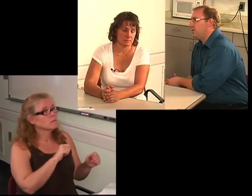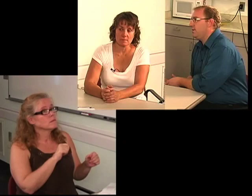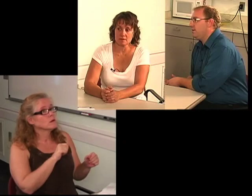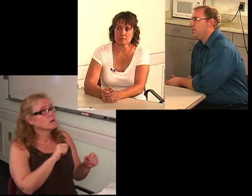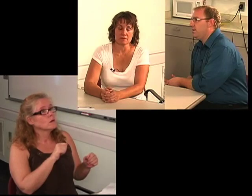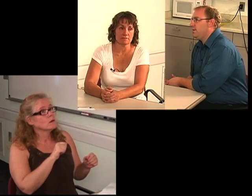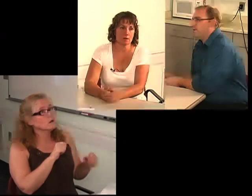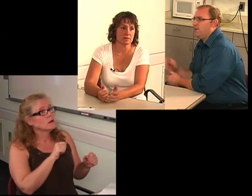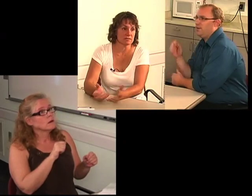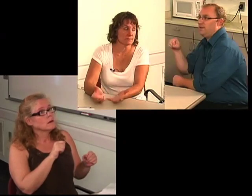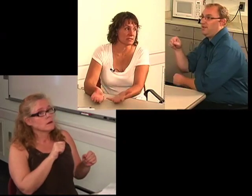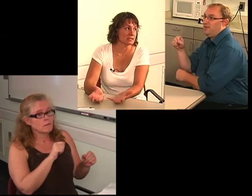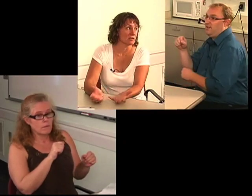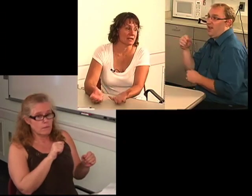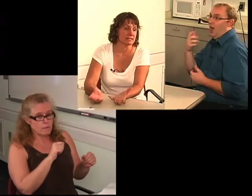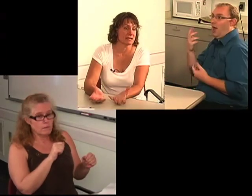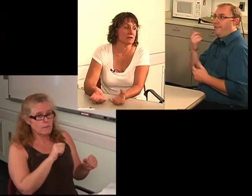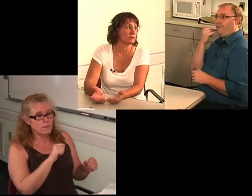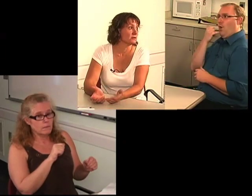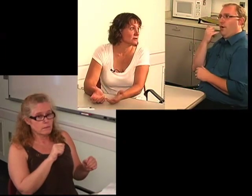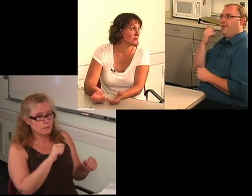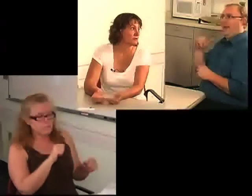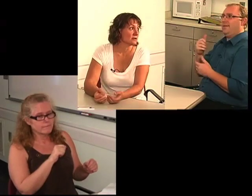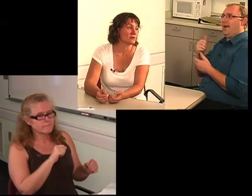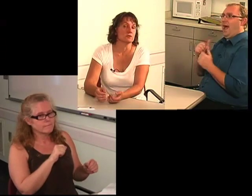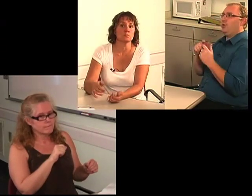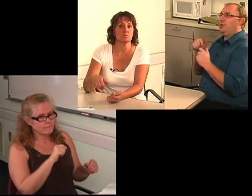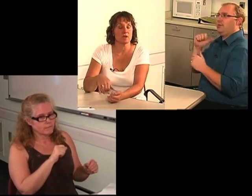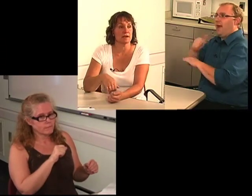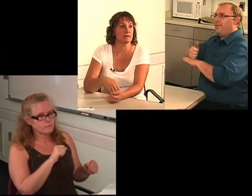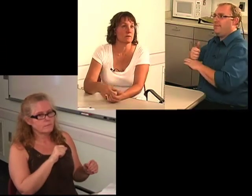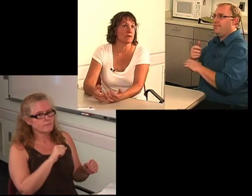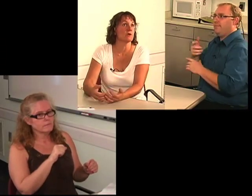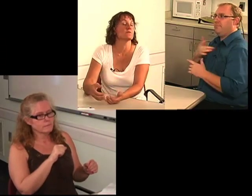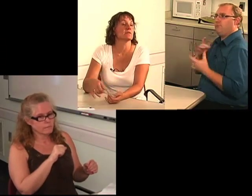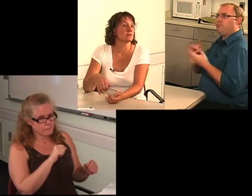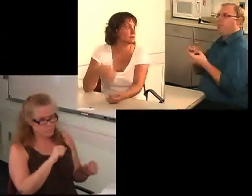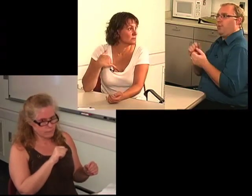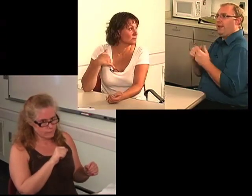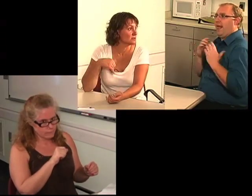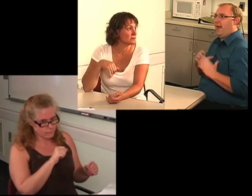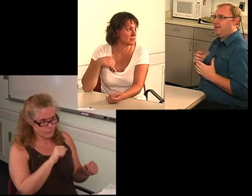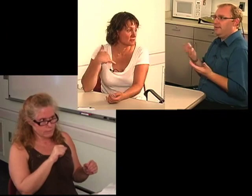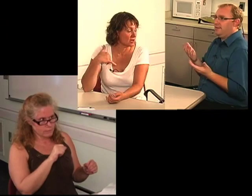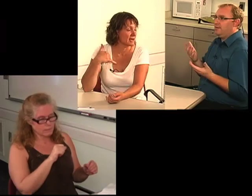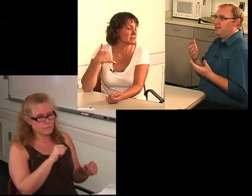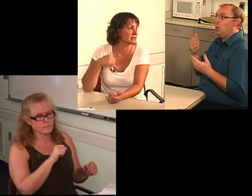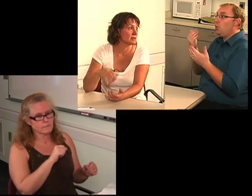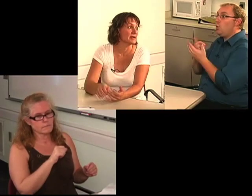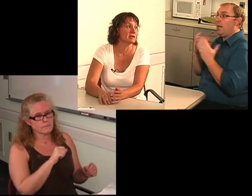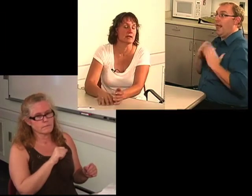C: Well, the phone is for building clientele. You try to, and you hope for the new clients to come in,